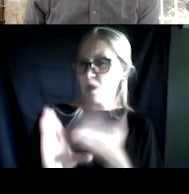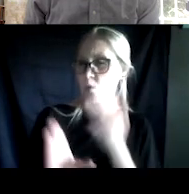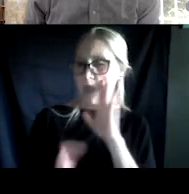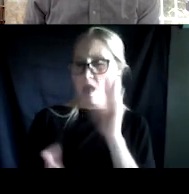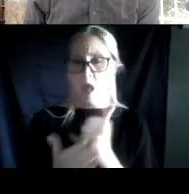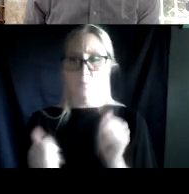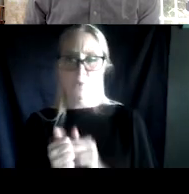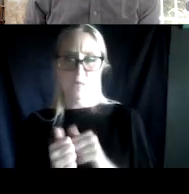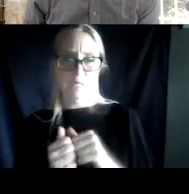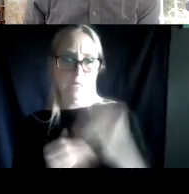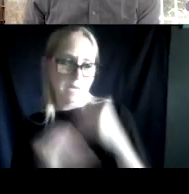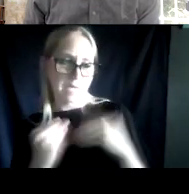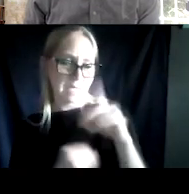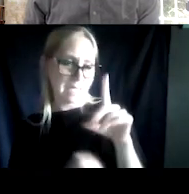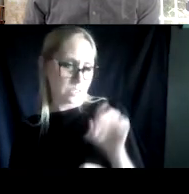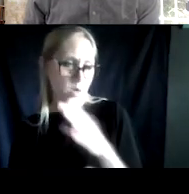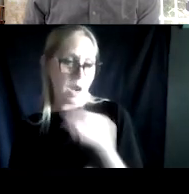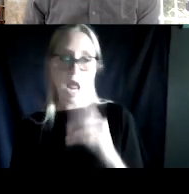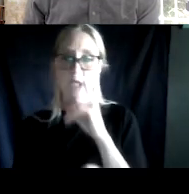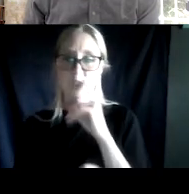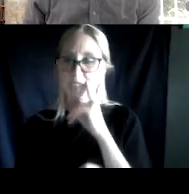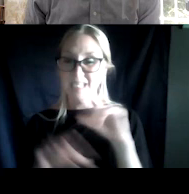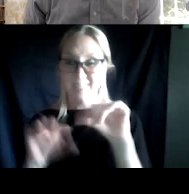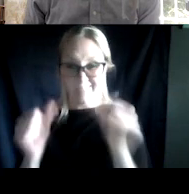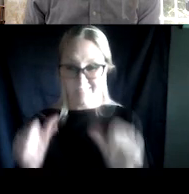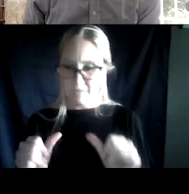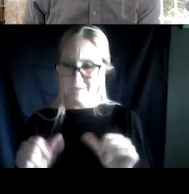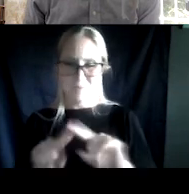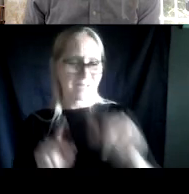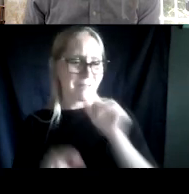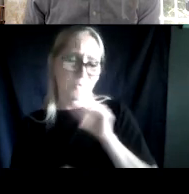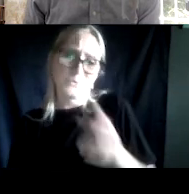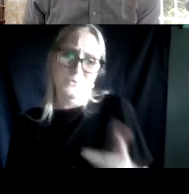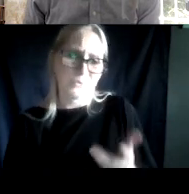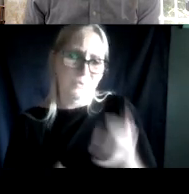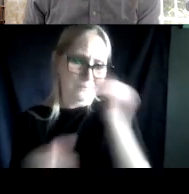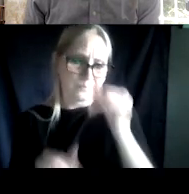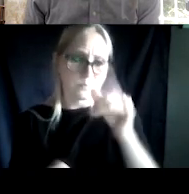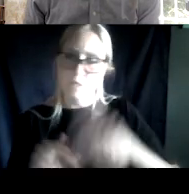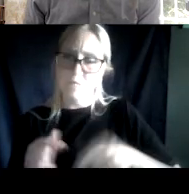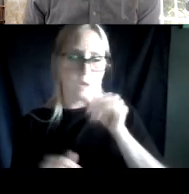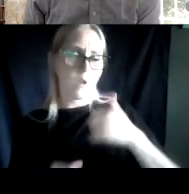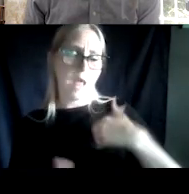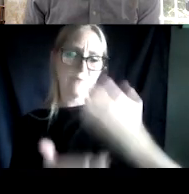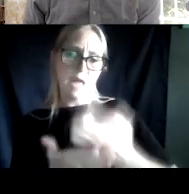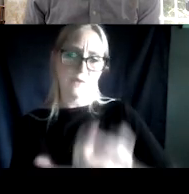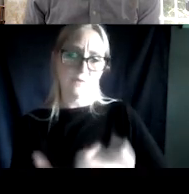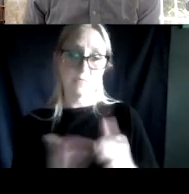and your tooth decay all at the same time. And it's just not the case. We just don't have evidence that any of the therapies